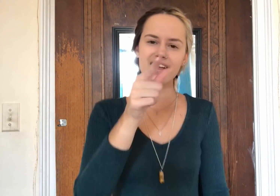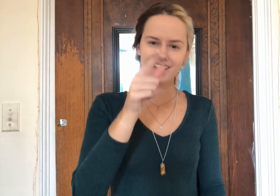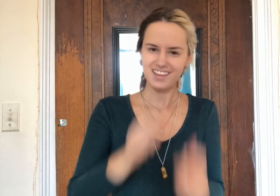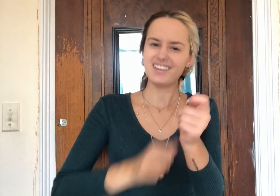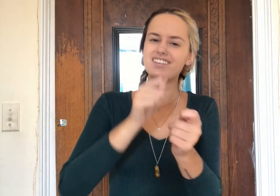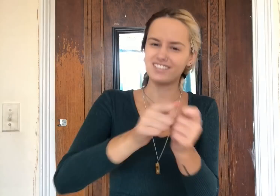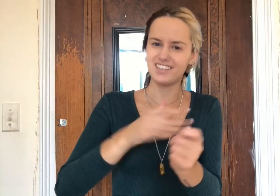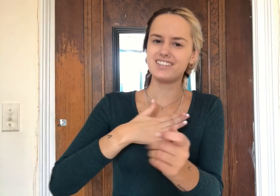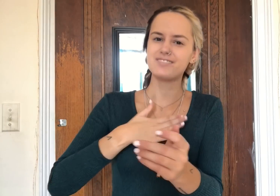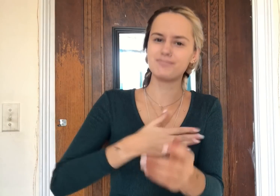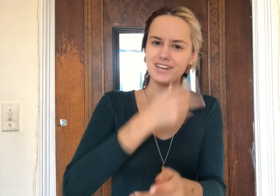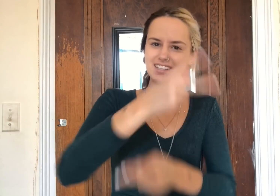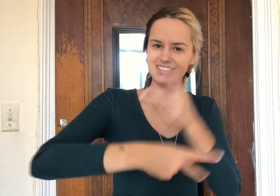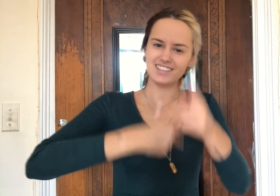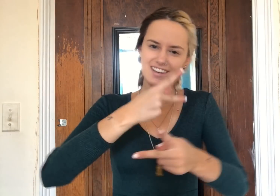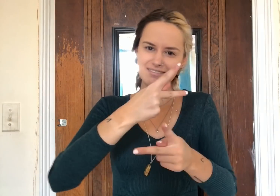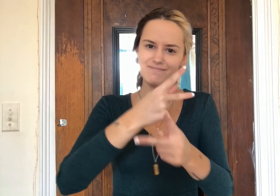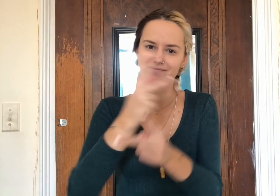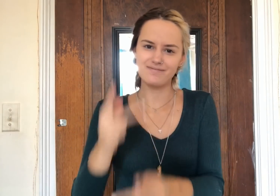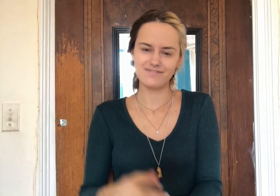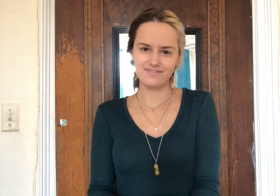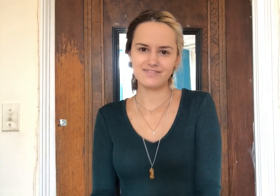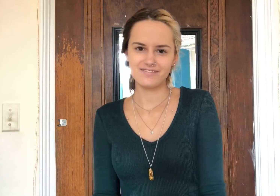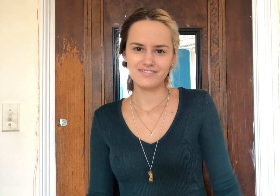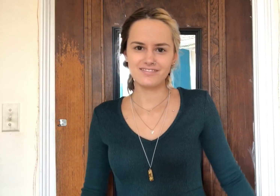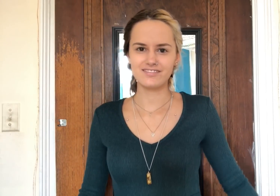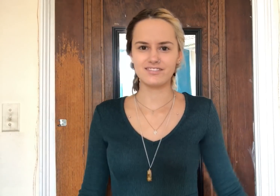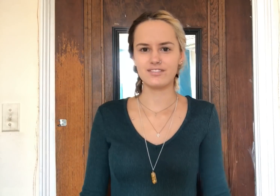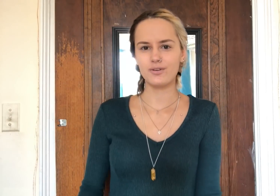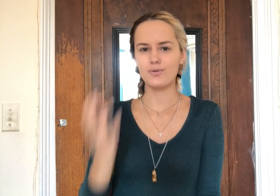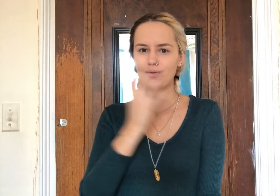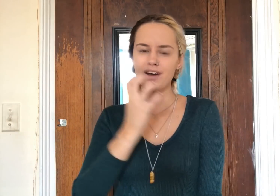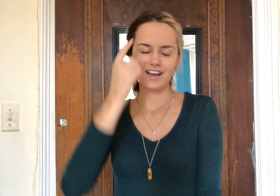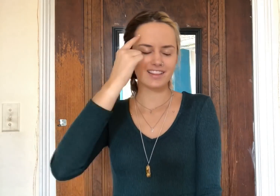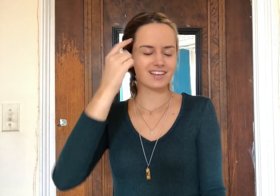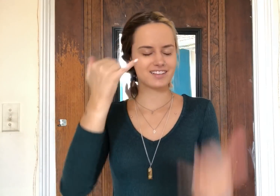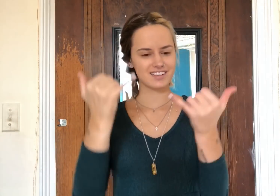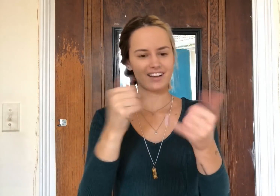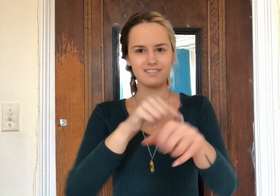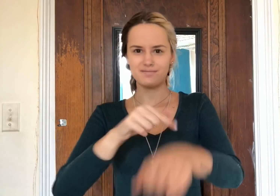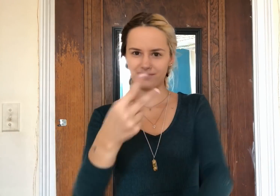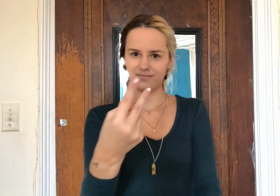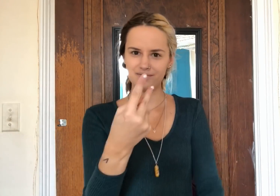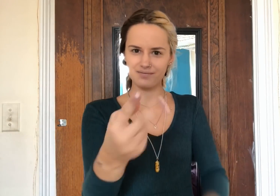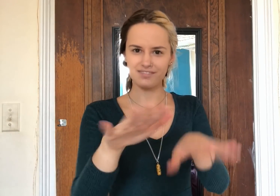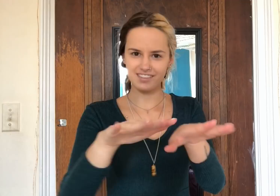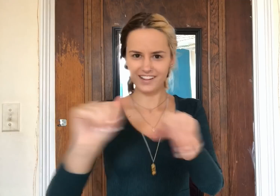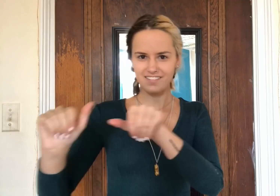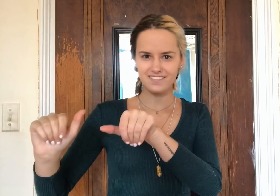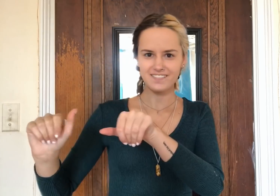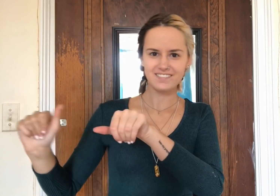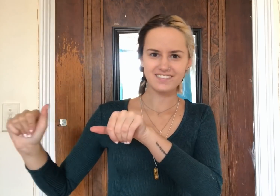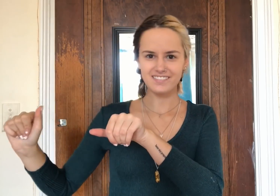You're, You're, You're just my type. Ooh, I think it's time that we get leaving.